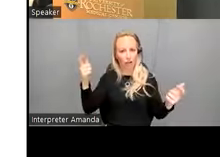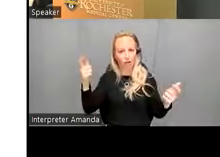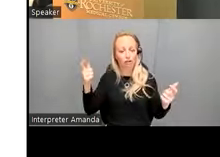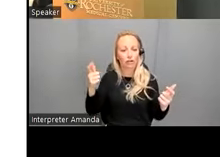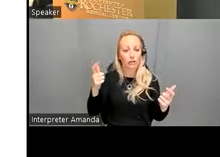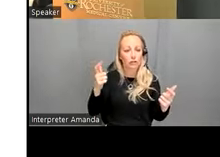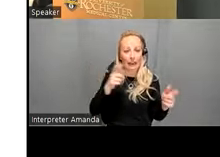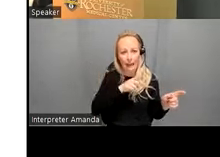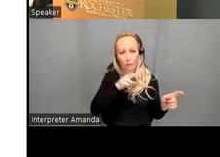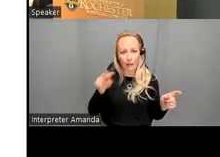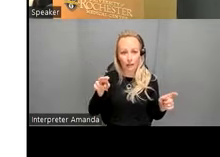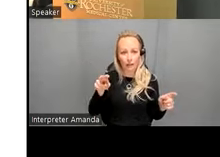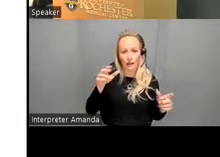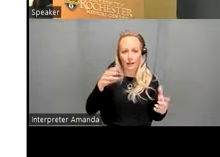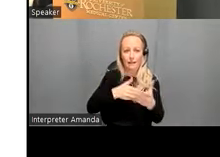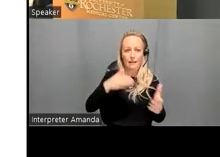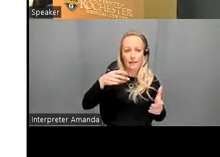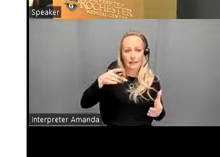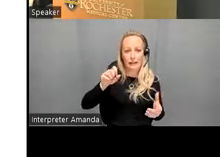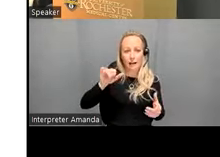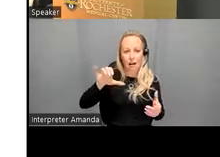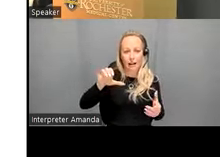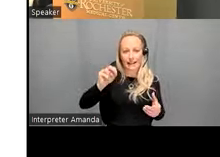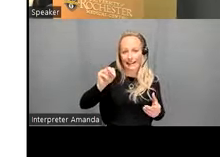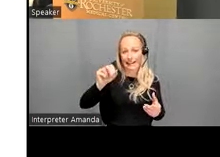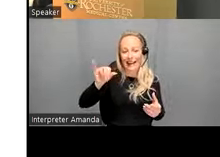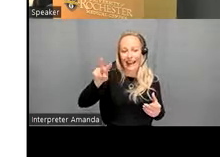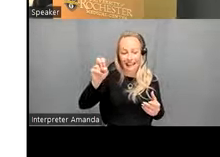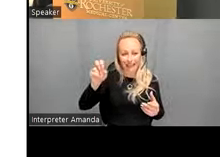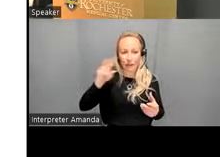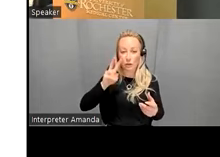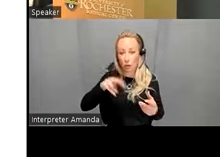antipsychotic naive patients and the hcp sample and so there are 22 of those individuals and the